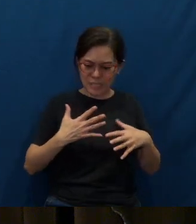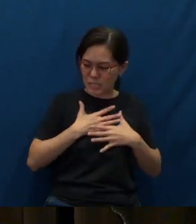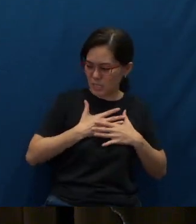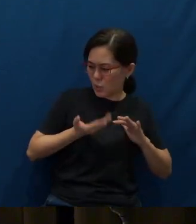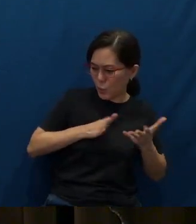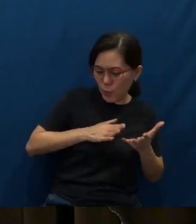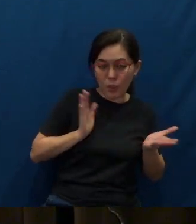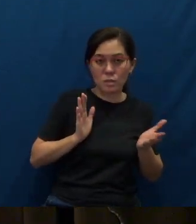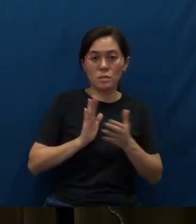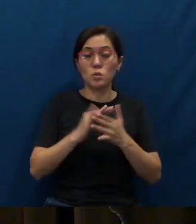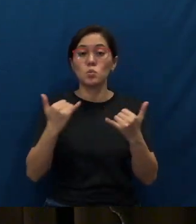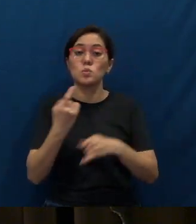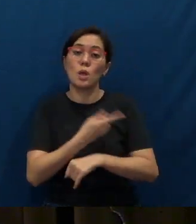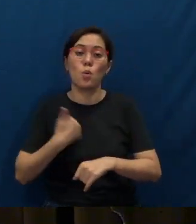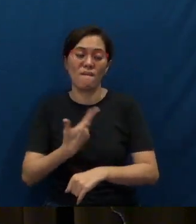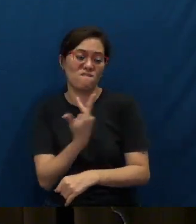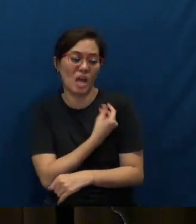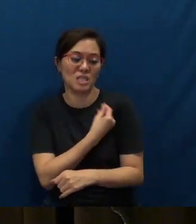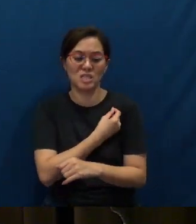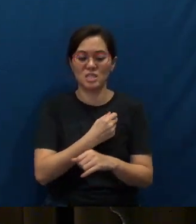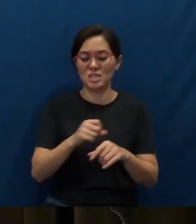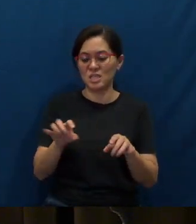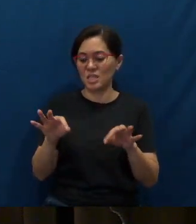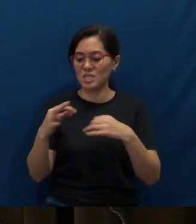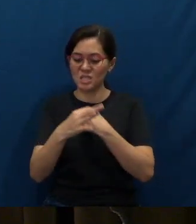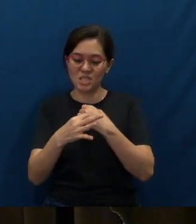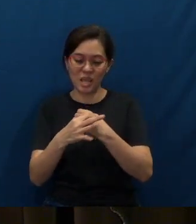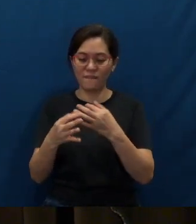Today we have vaccines, we have safe distancing, Trace Together.